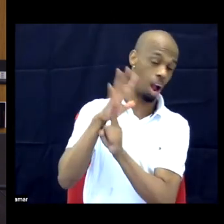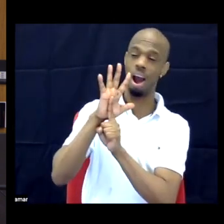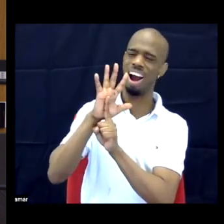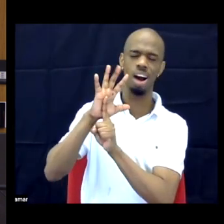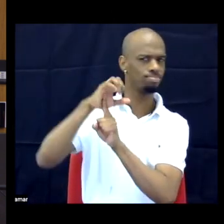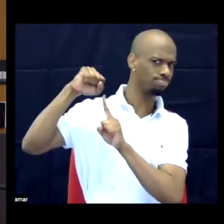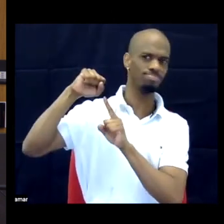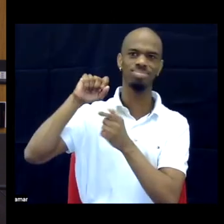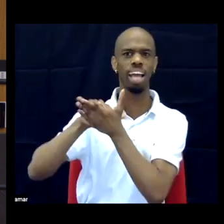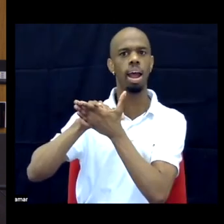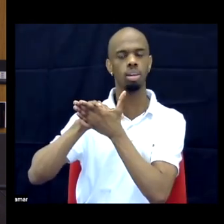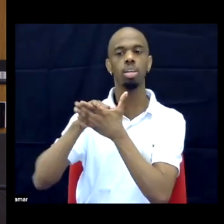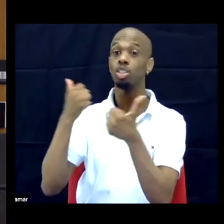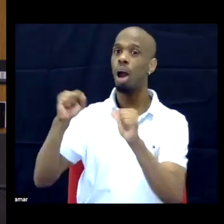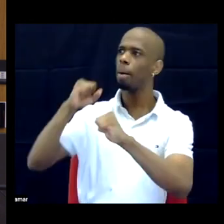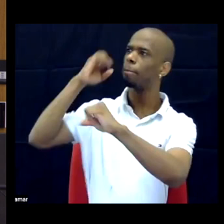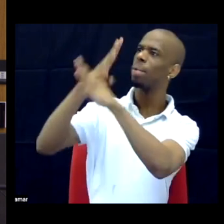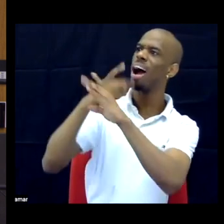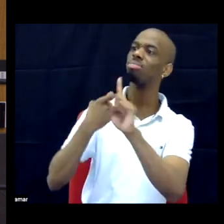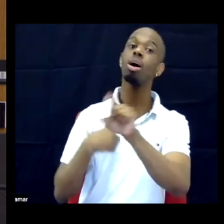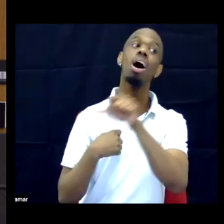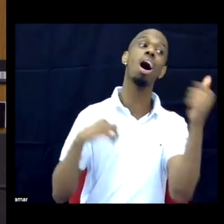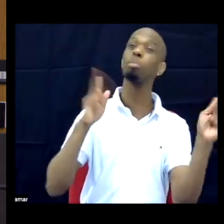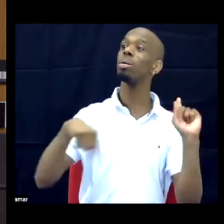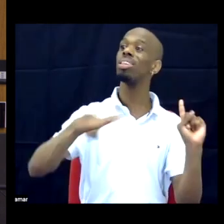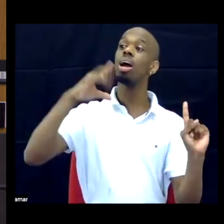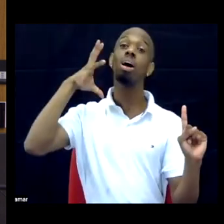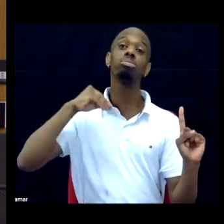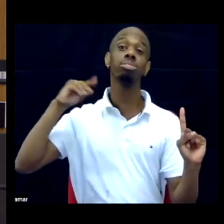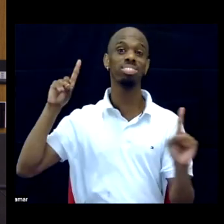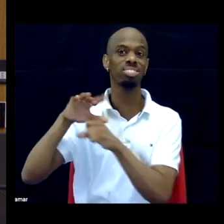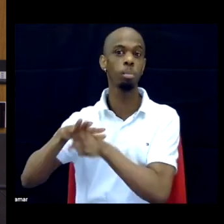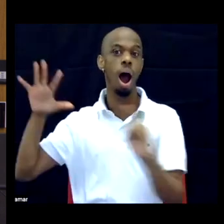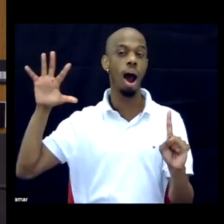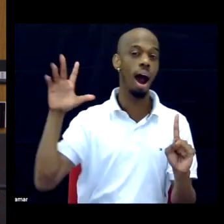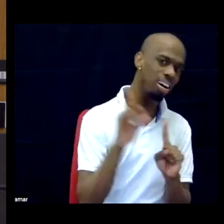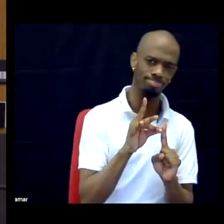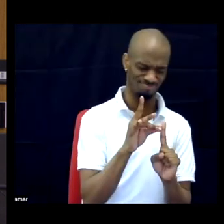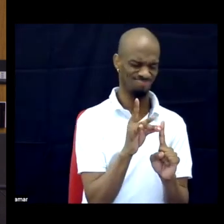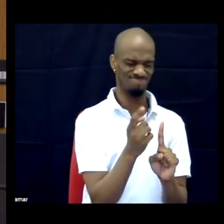from it and let it hit somebody else. Okay.